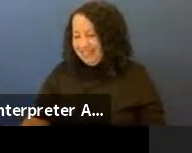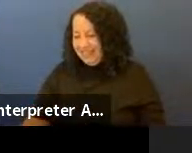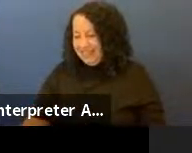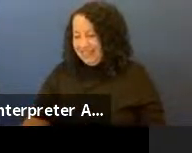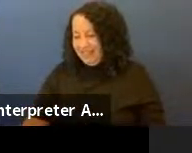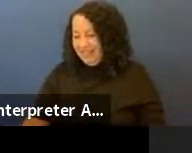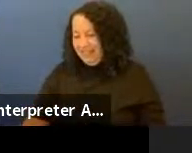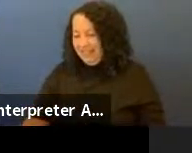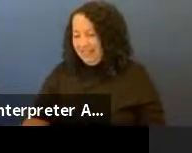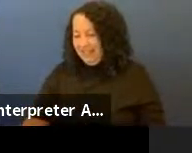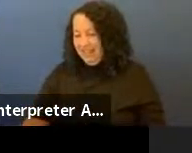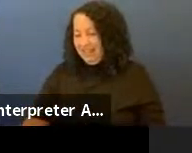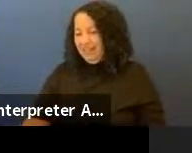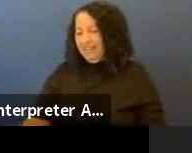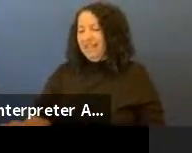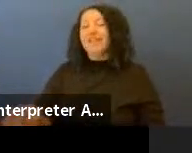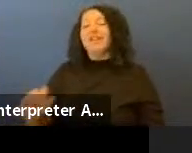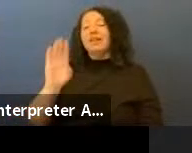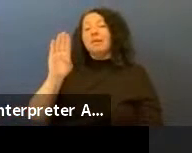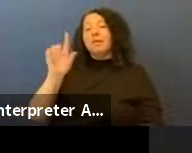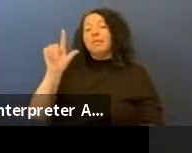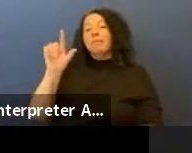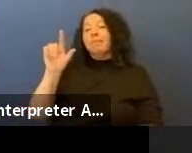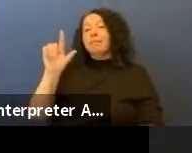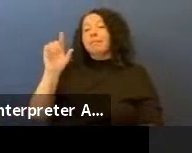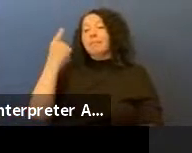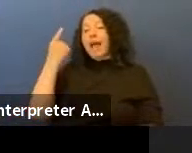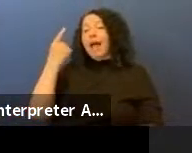The Black Lives Matter together with